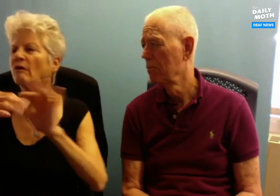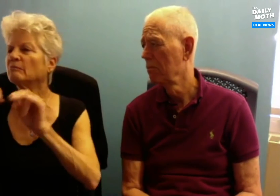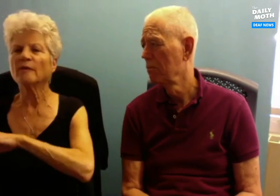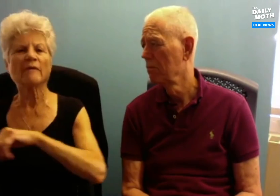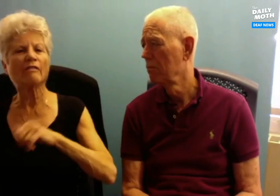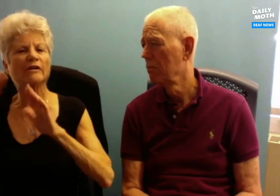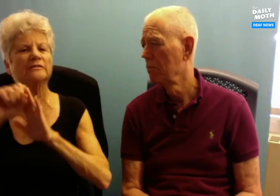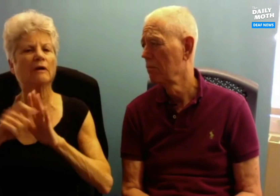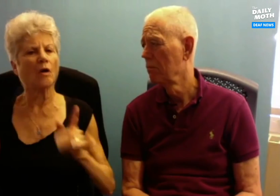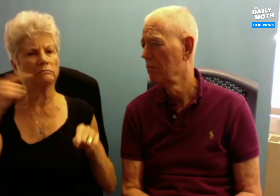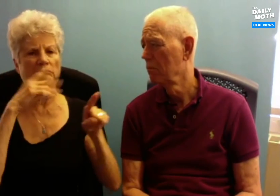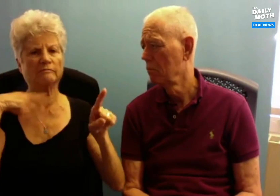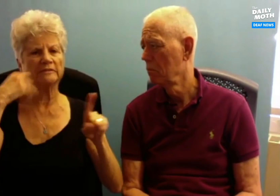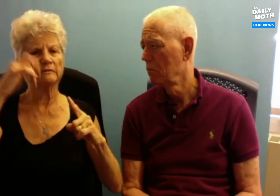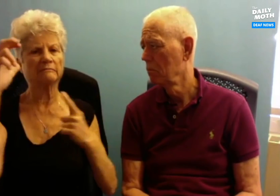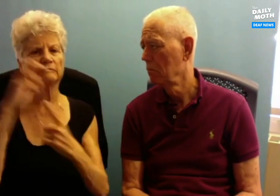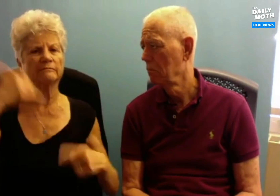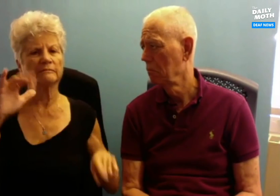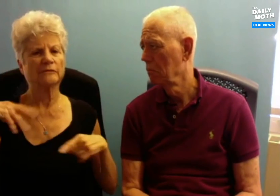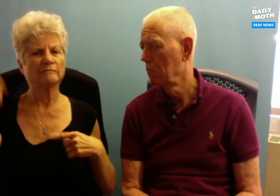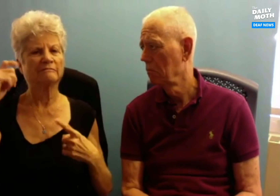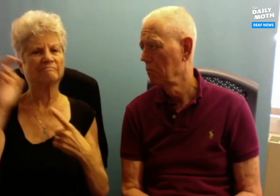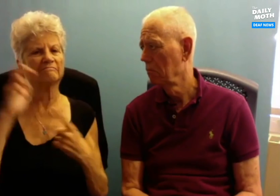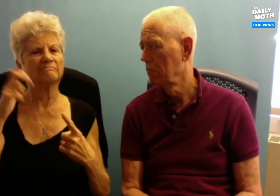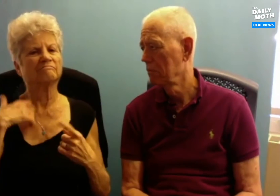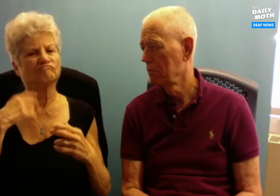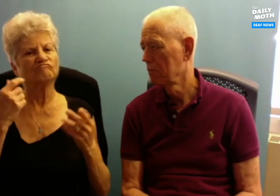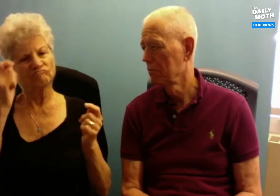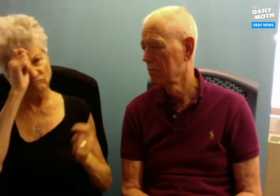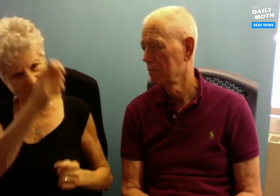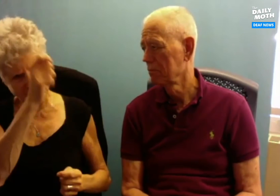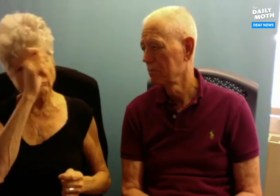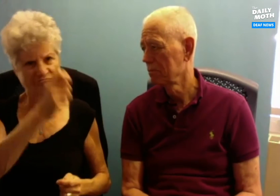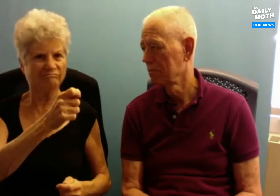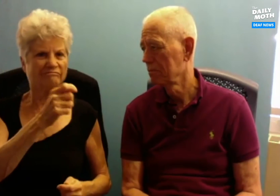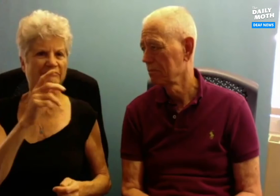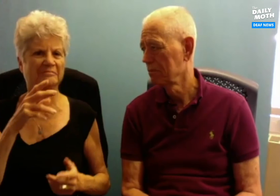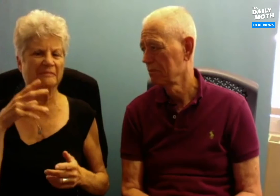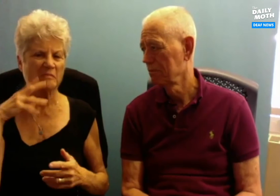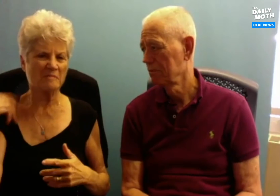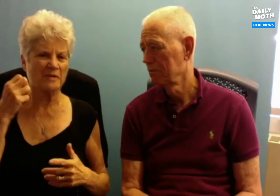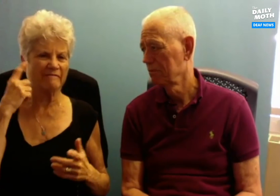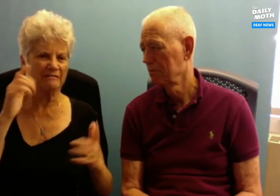they moved to another state; they'd always say The Washington Post is still the best. They're the champ and I tip my hat off to The Washington Post